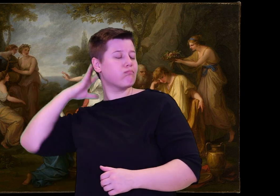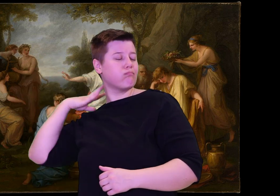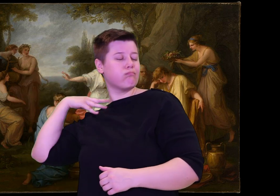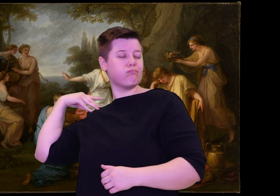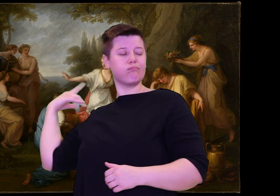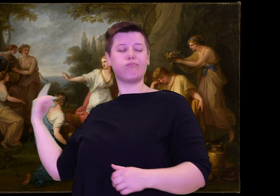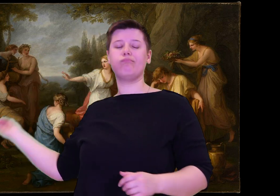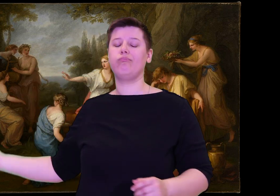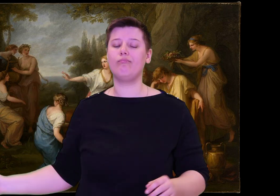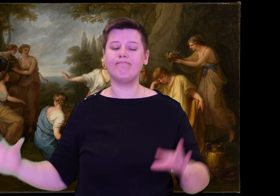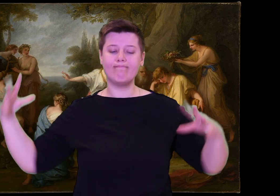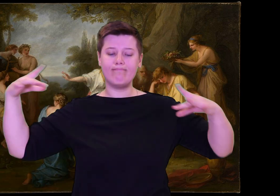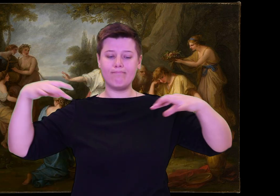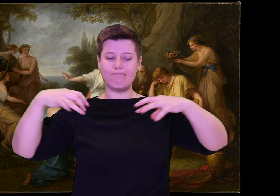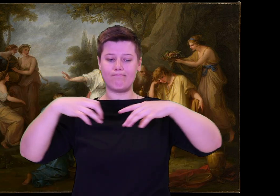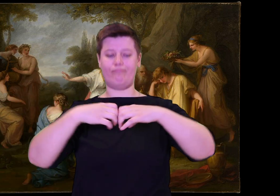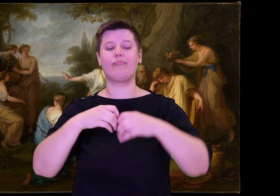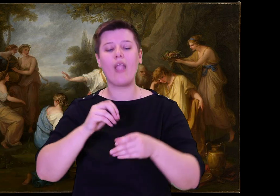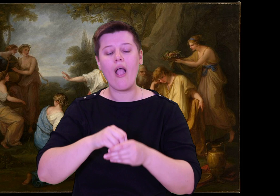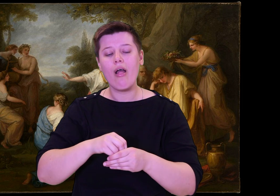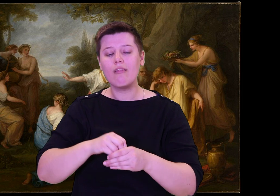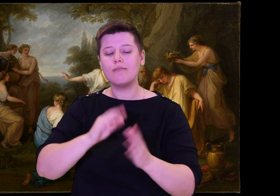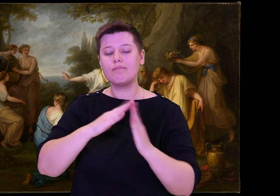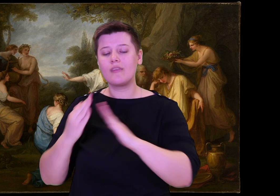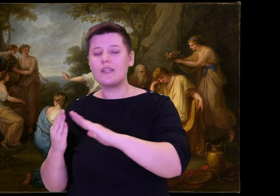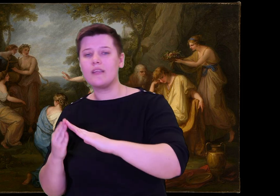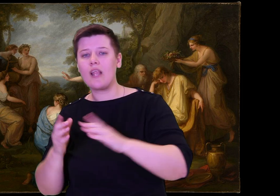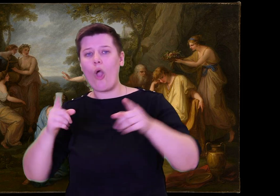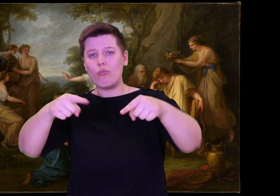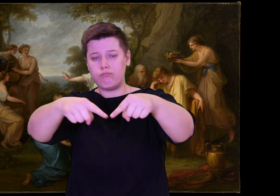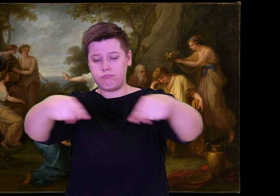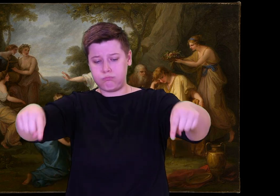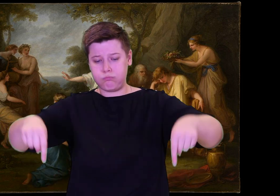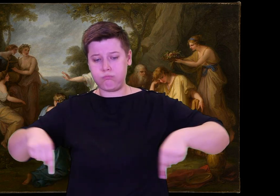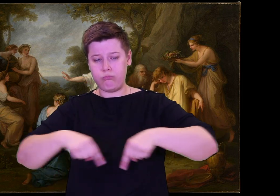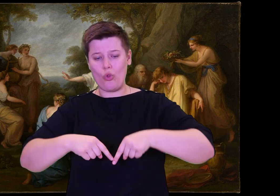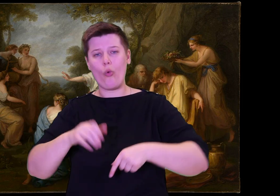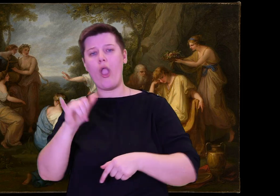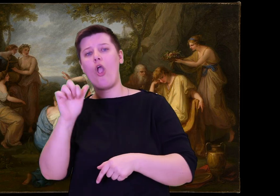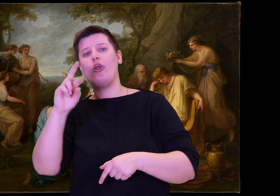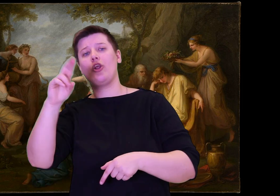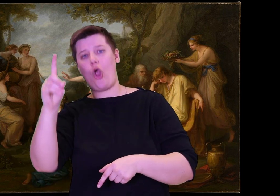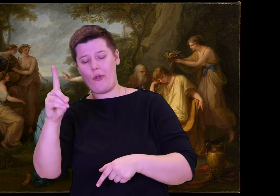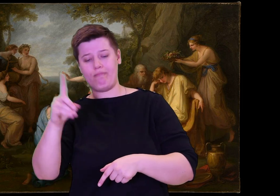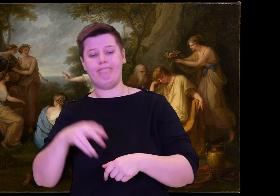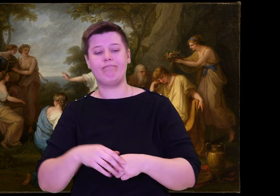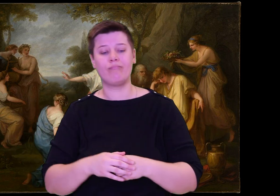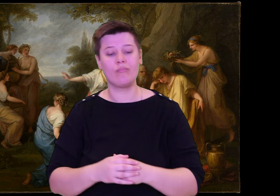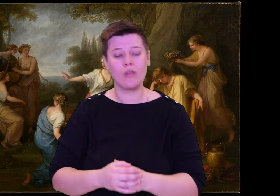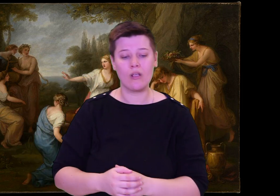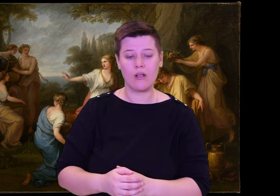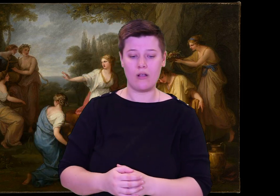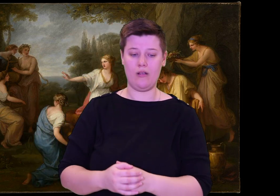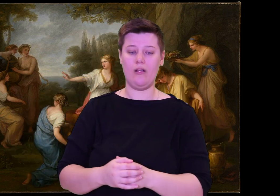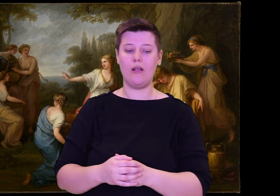Book 2